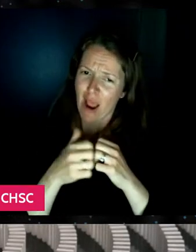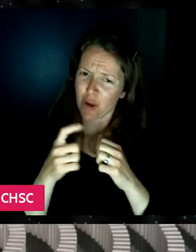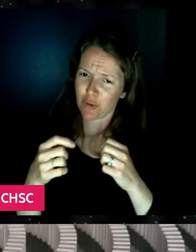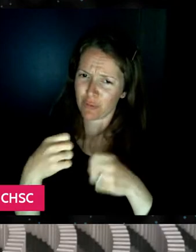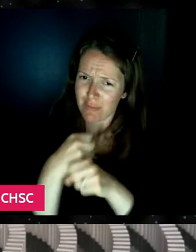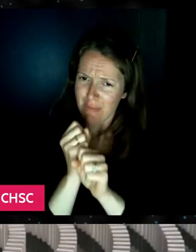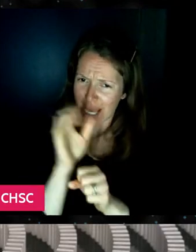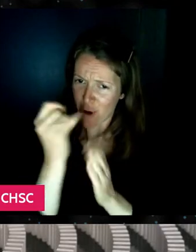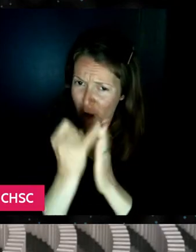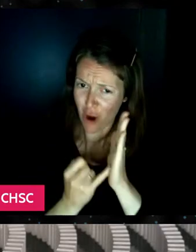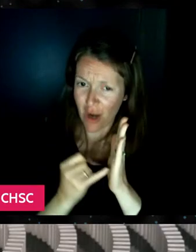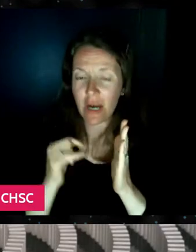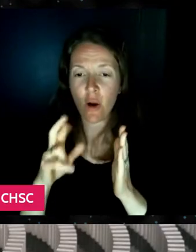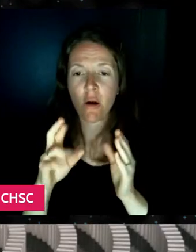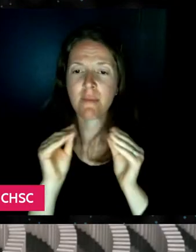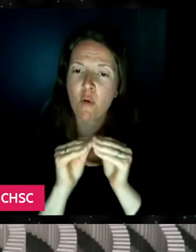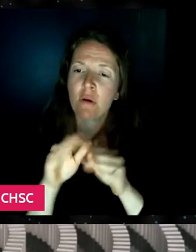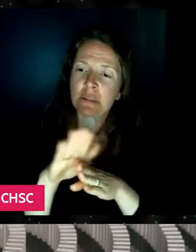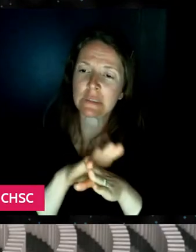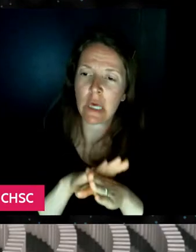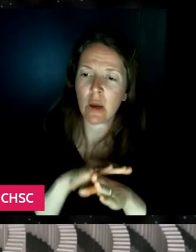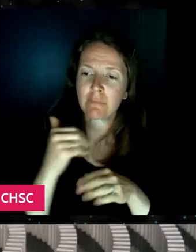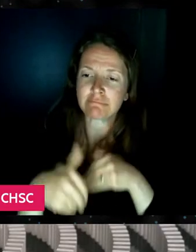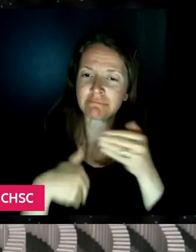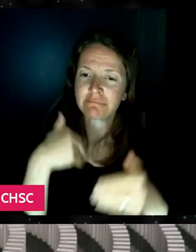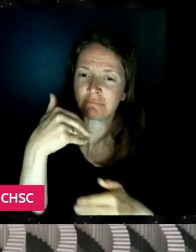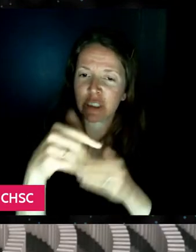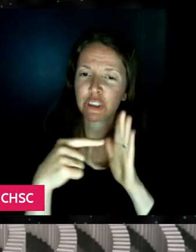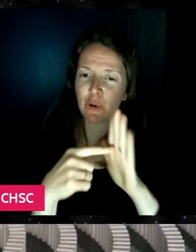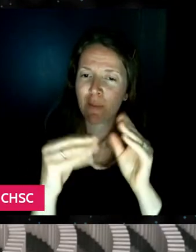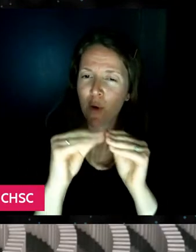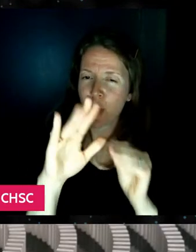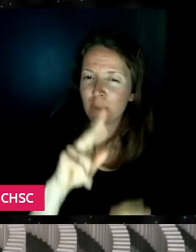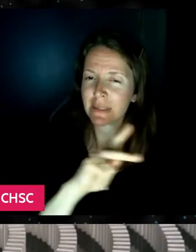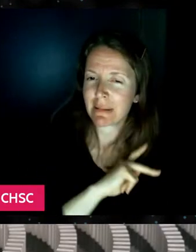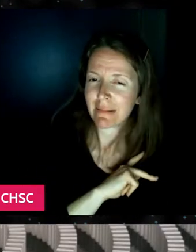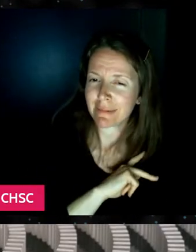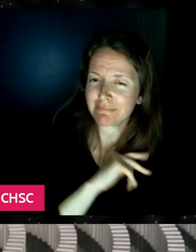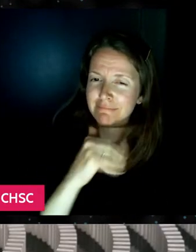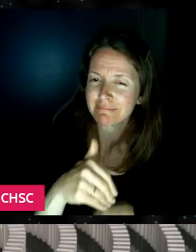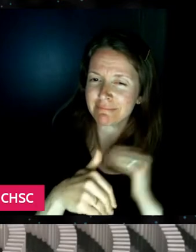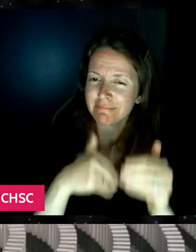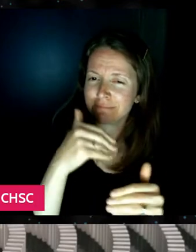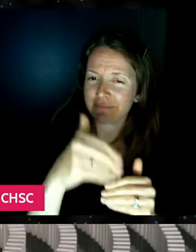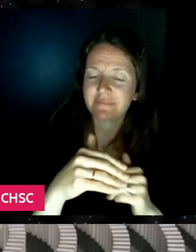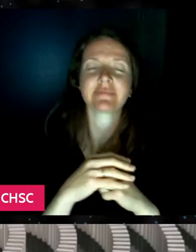to revealing more of your personality? Yeah, I think once I did the reveal video,